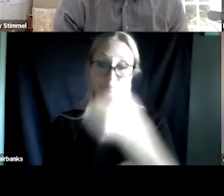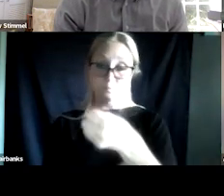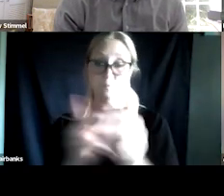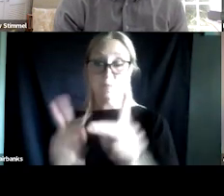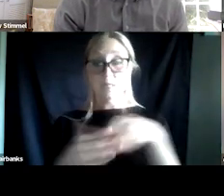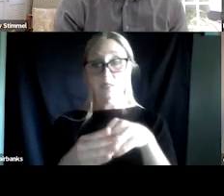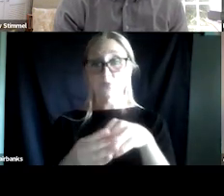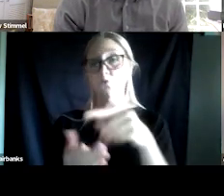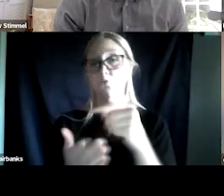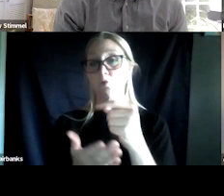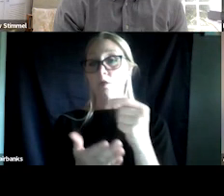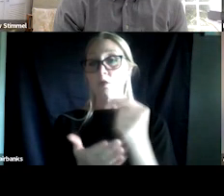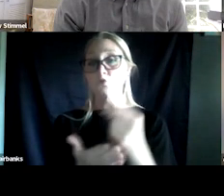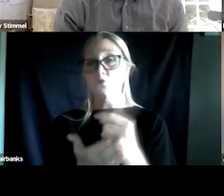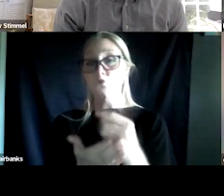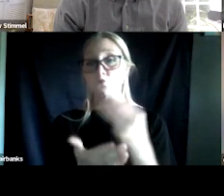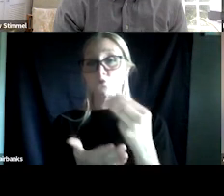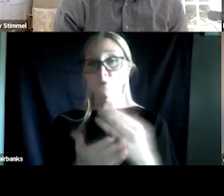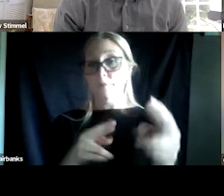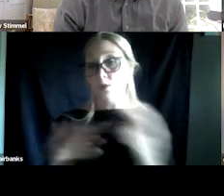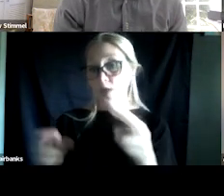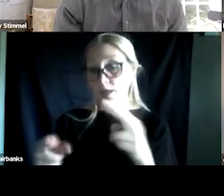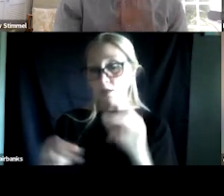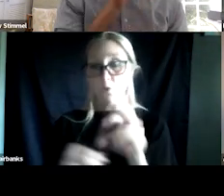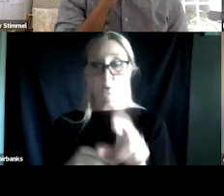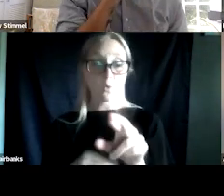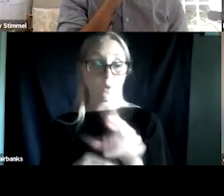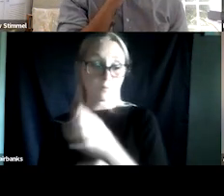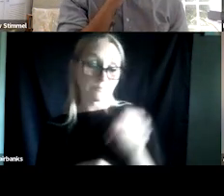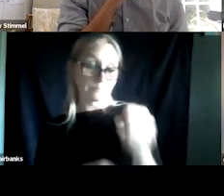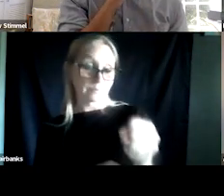when we park people in skills-based and mindfulness